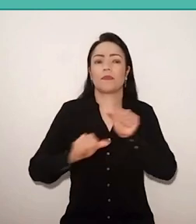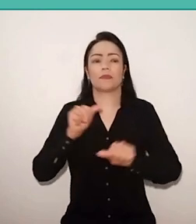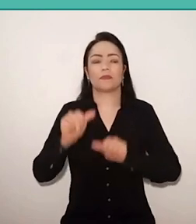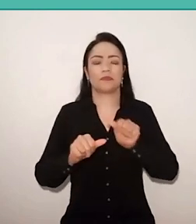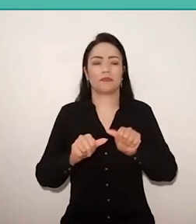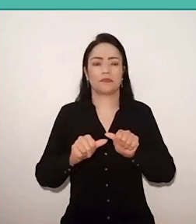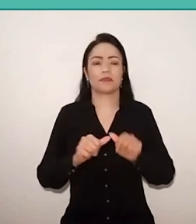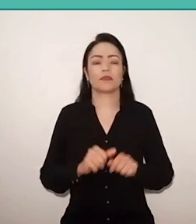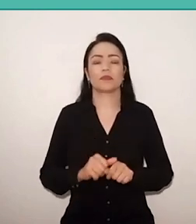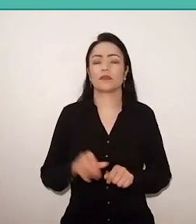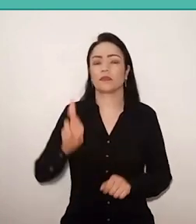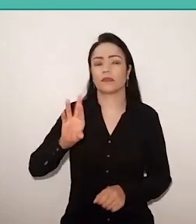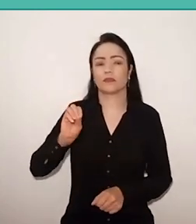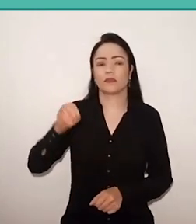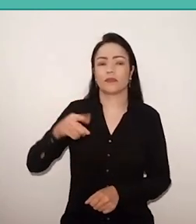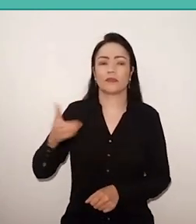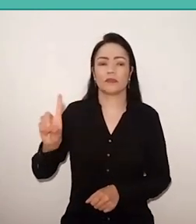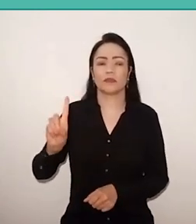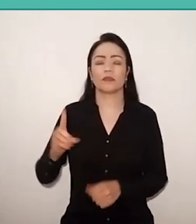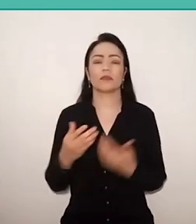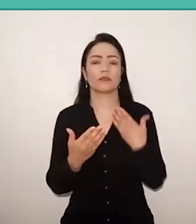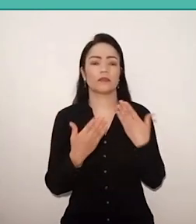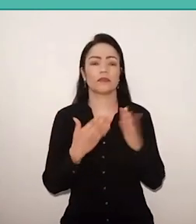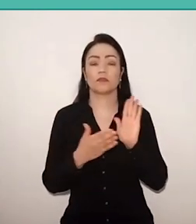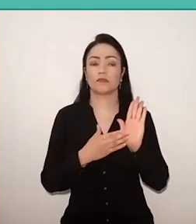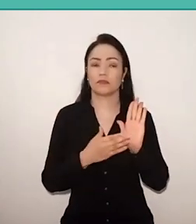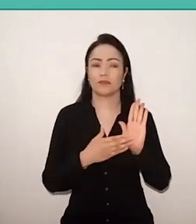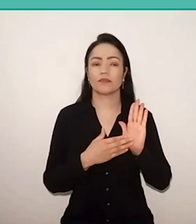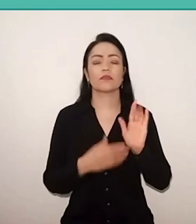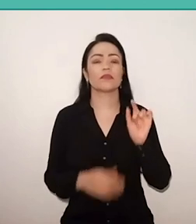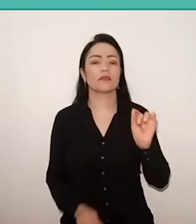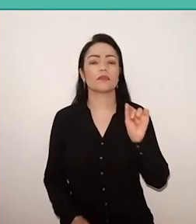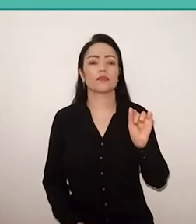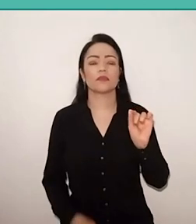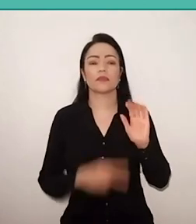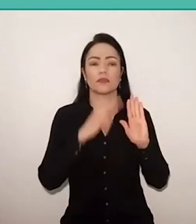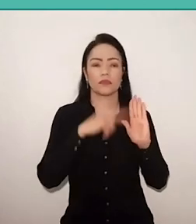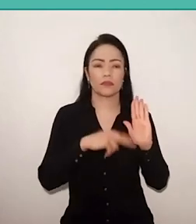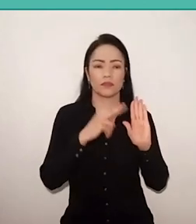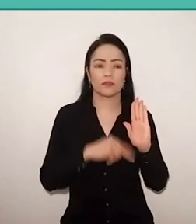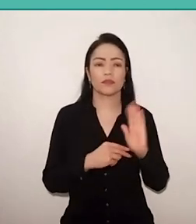propose us a conversation about the reading and the sense,